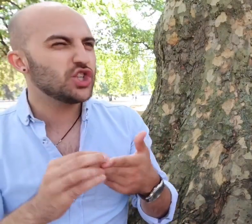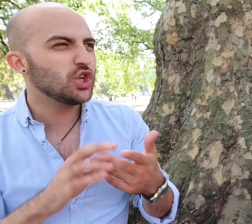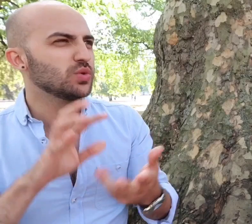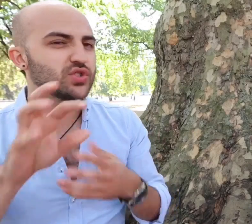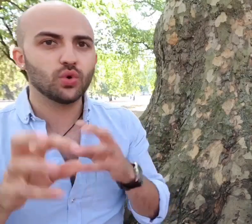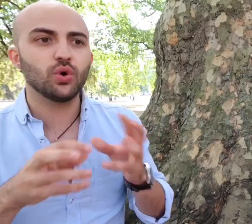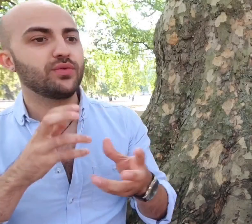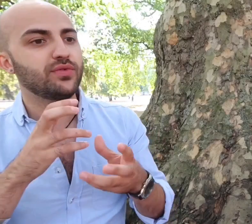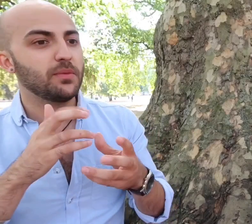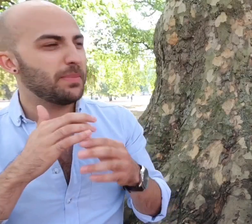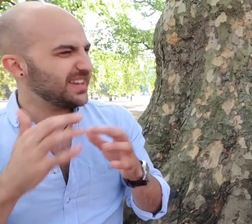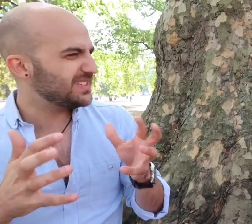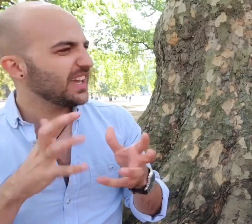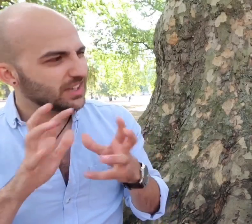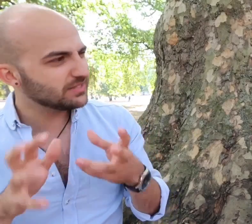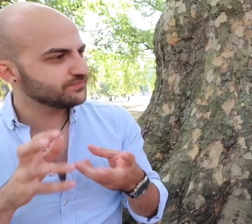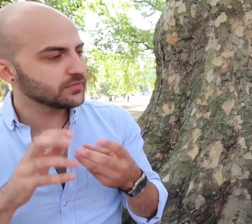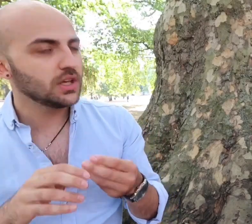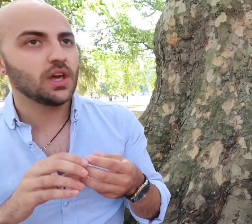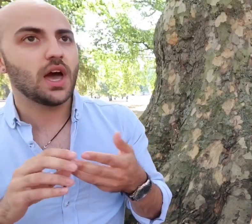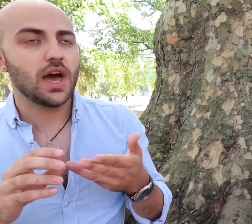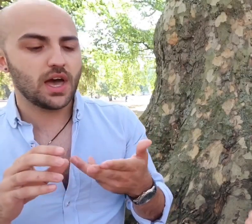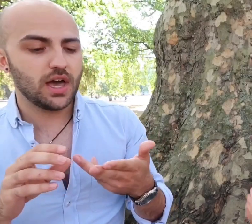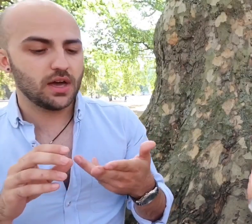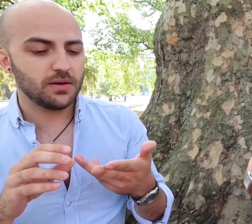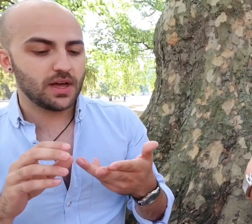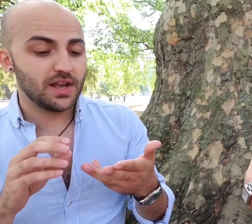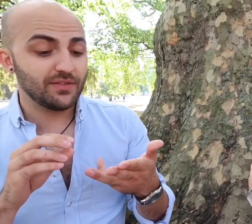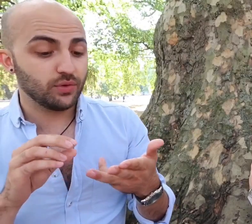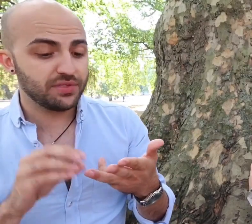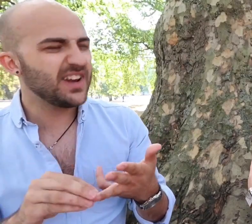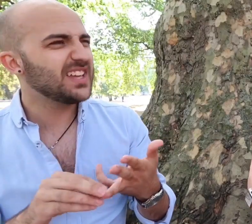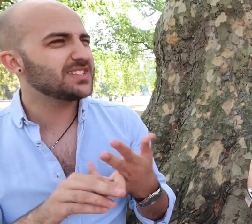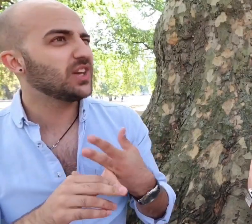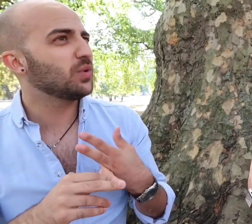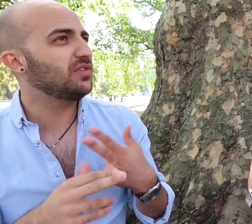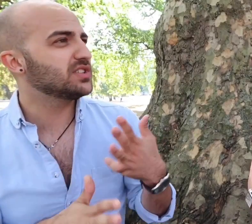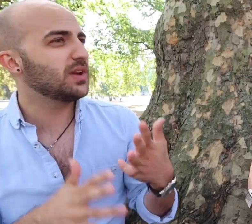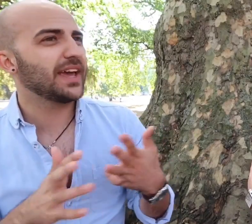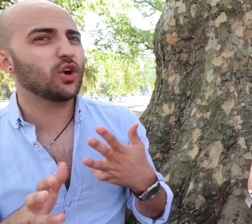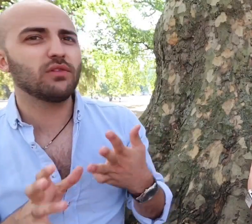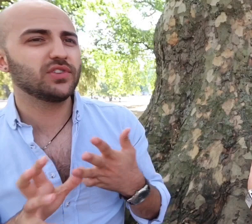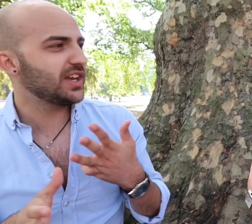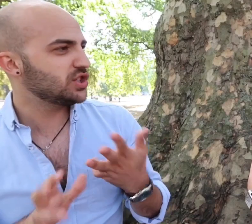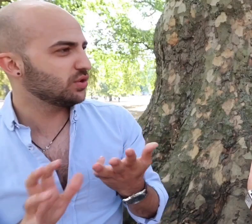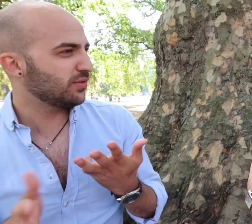two was sort of basic. Level three is the equivalent like conversational